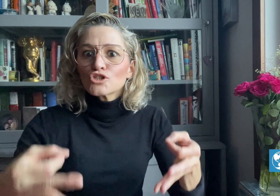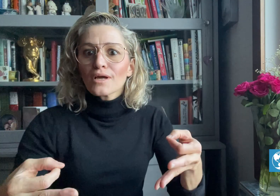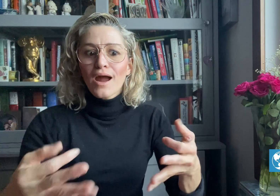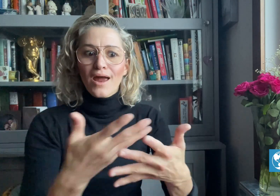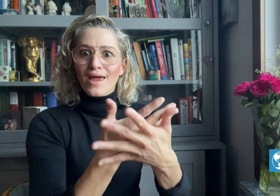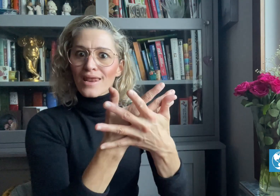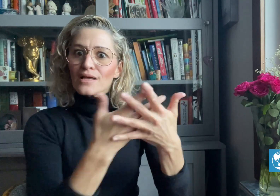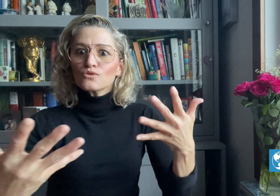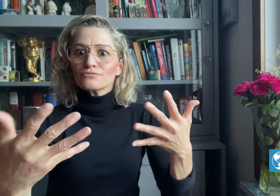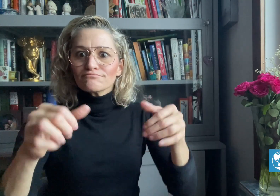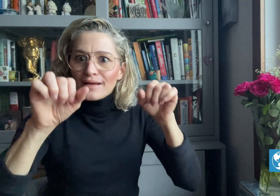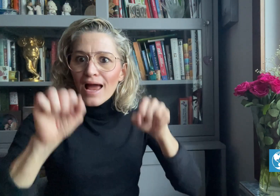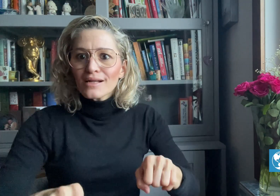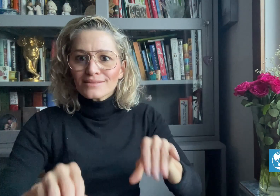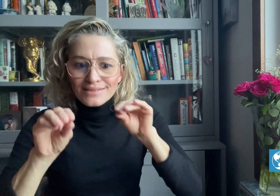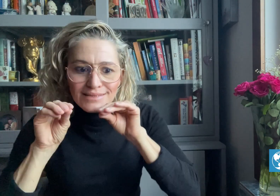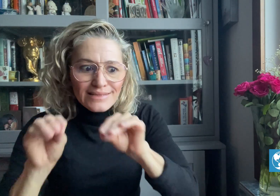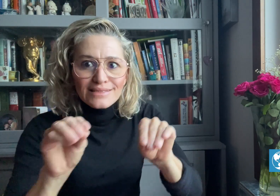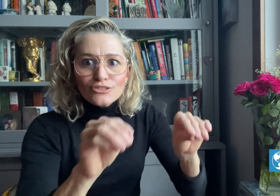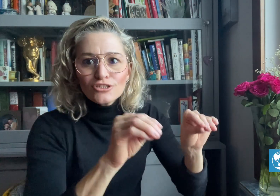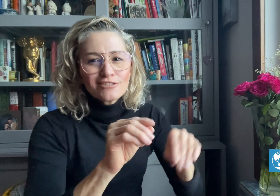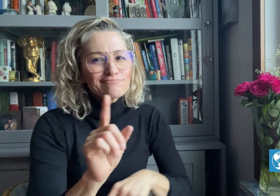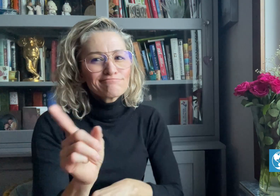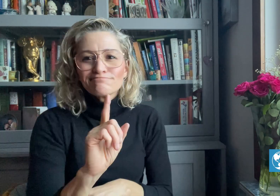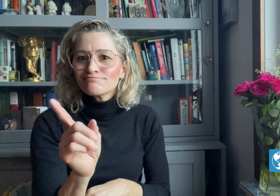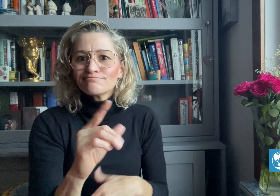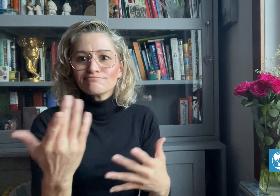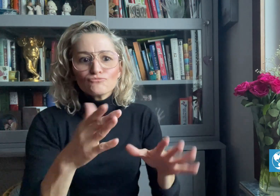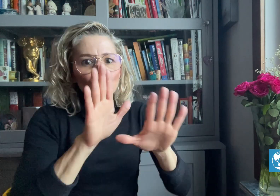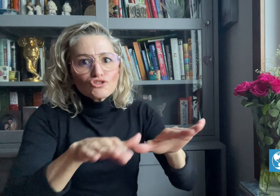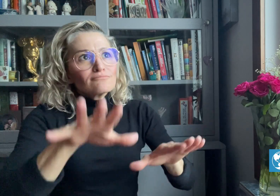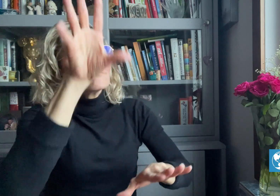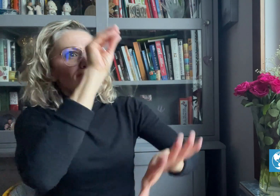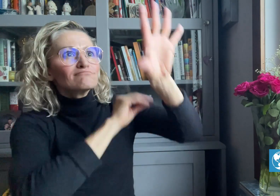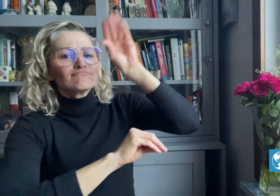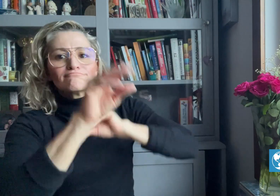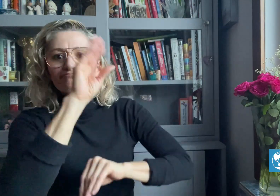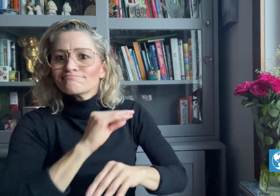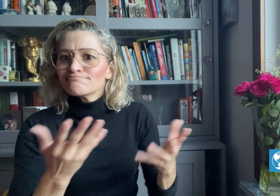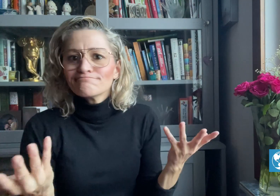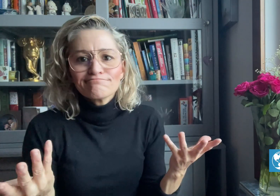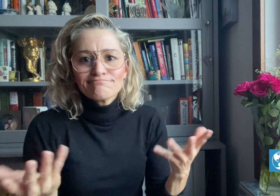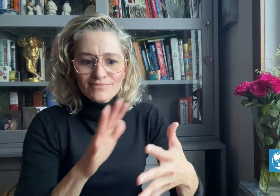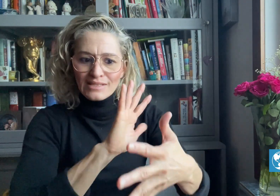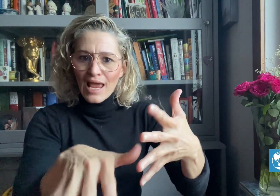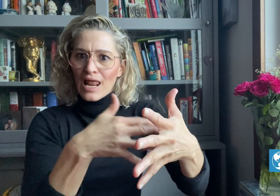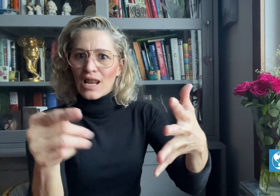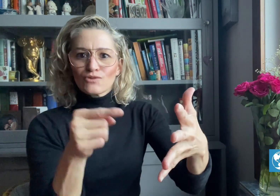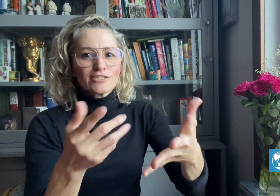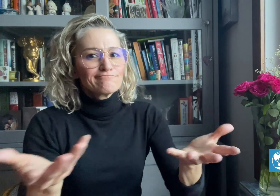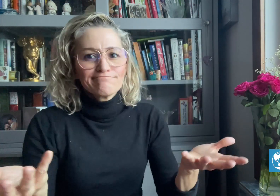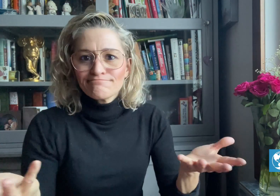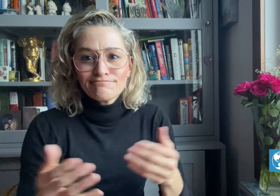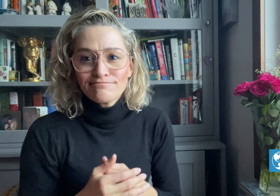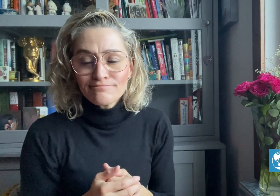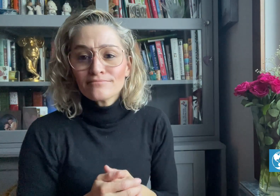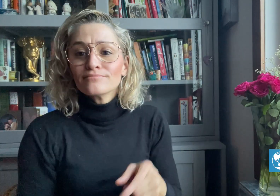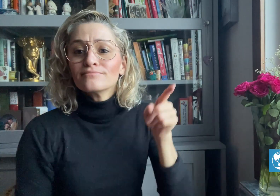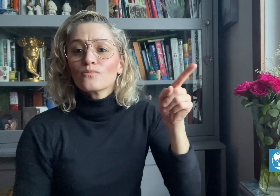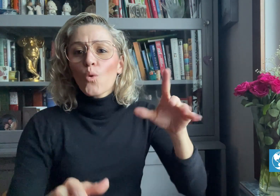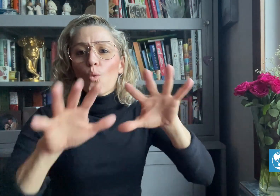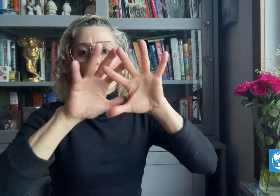language to teach and for children to learn. The World Bank’s